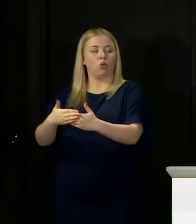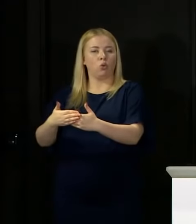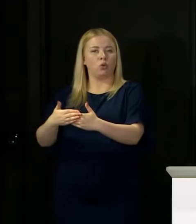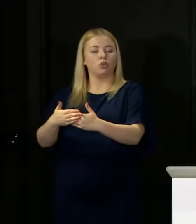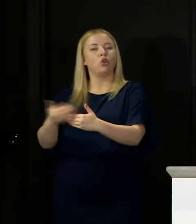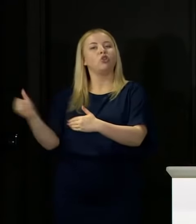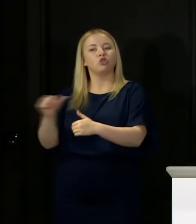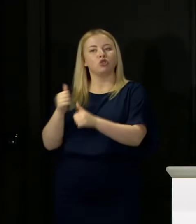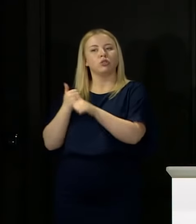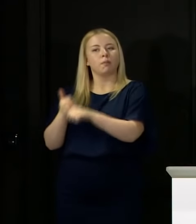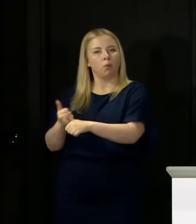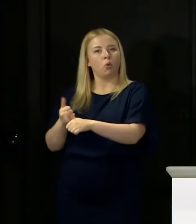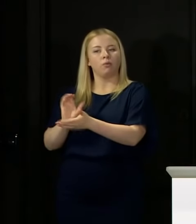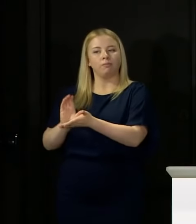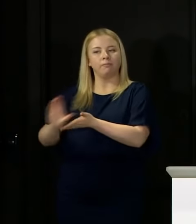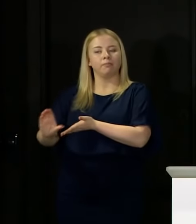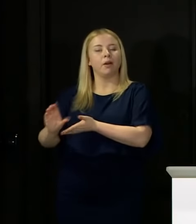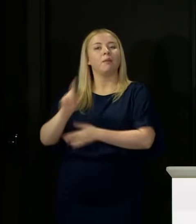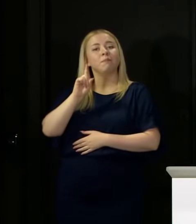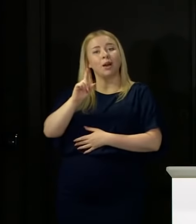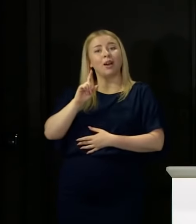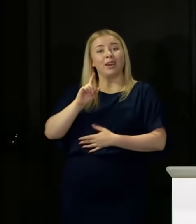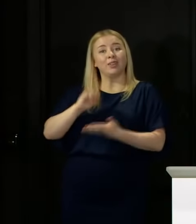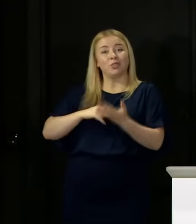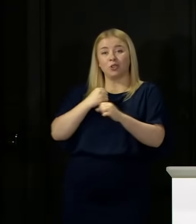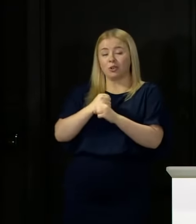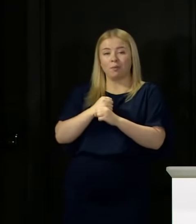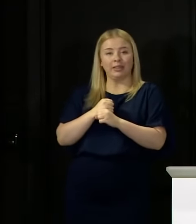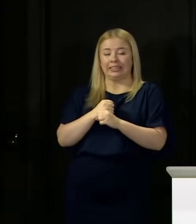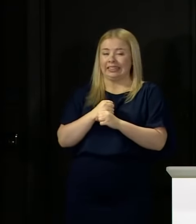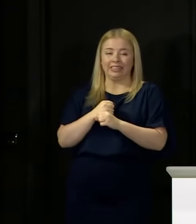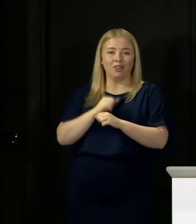Now, the Scottish Government does not hold all of these levers unfortunately, so that